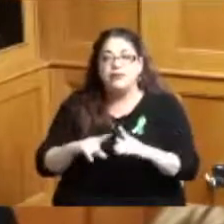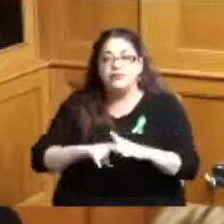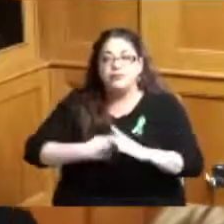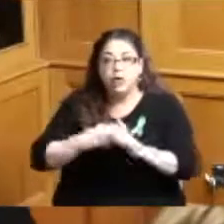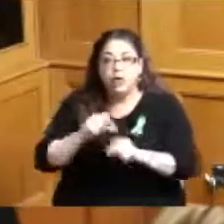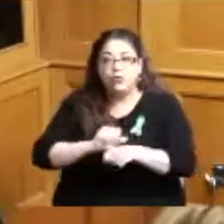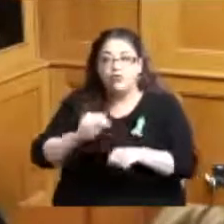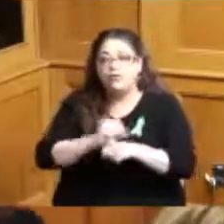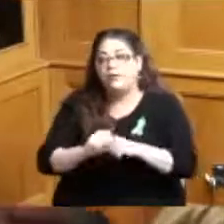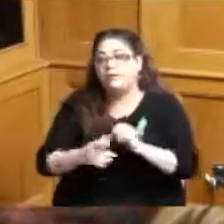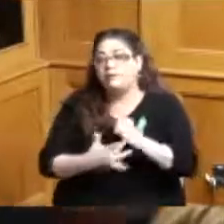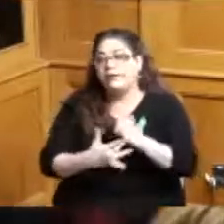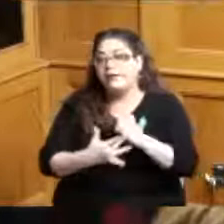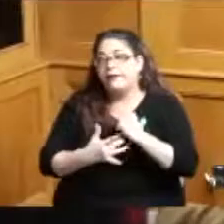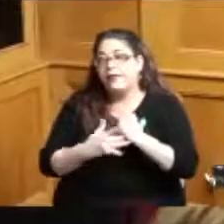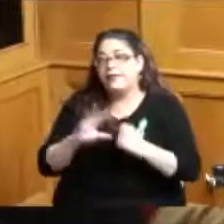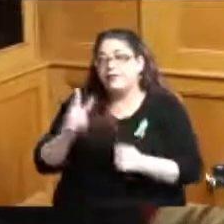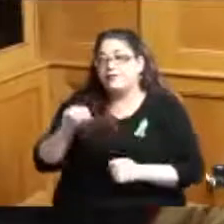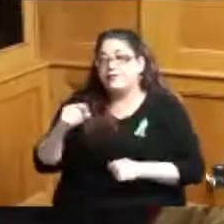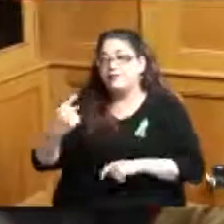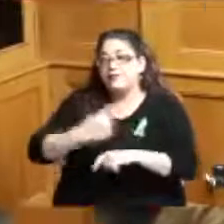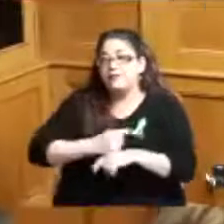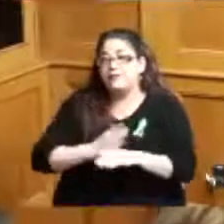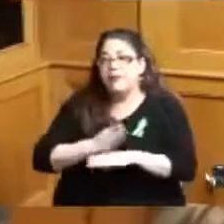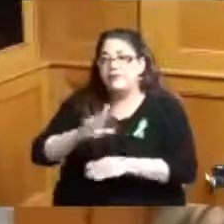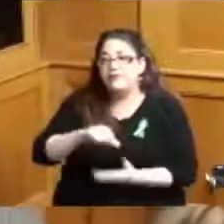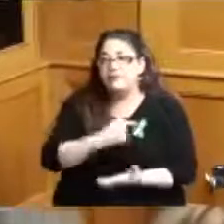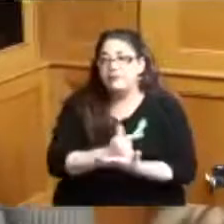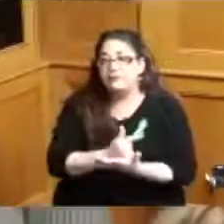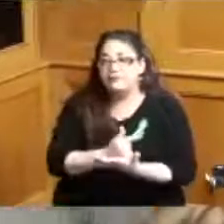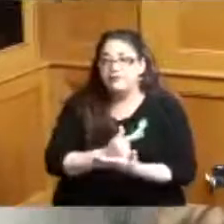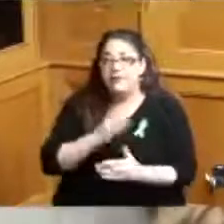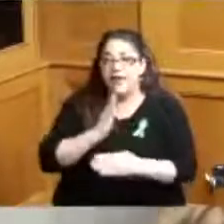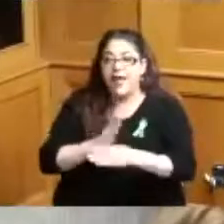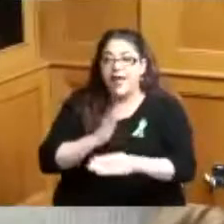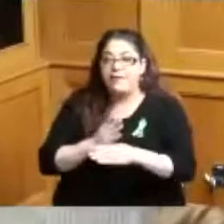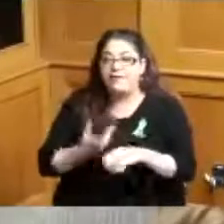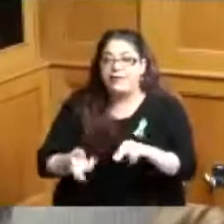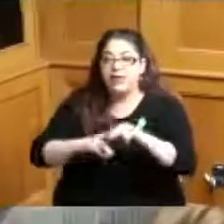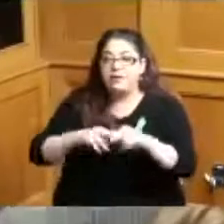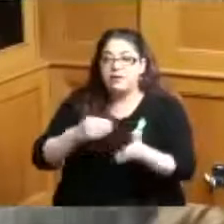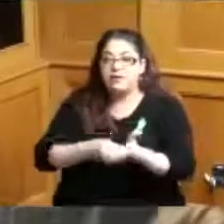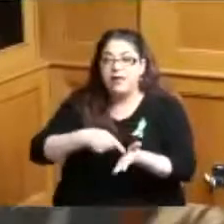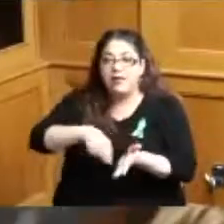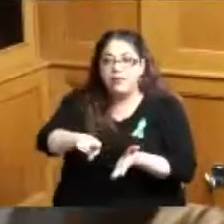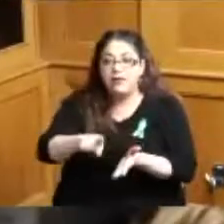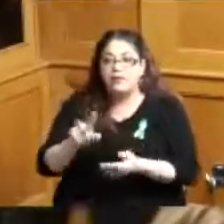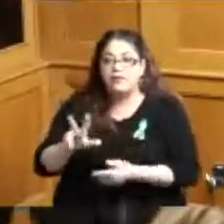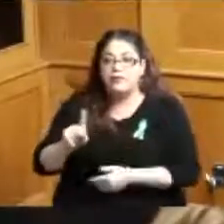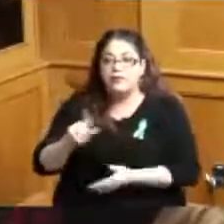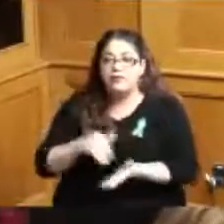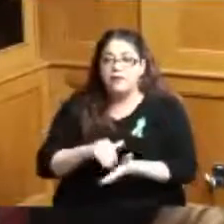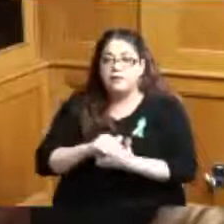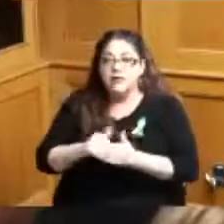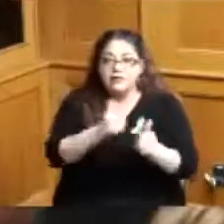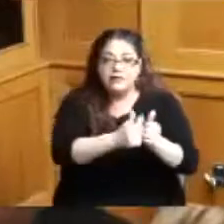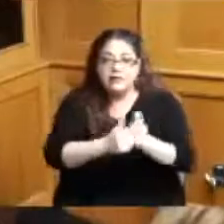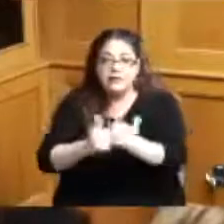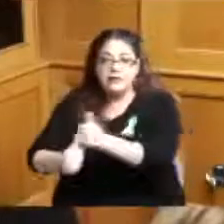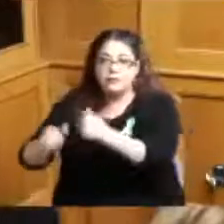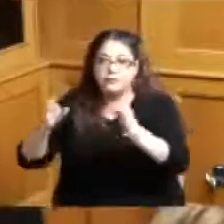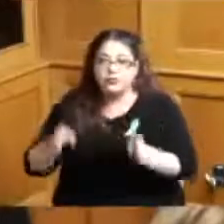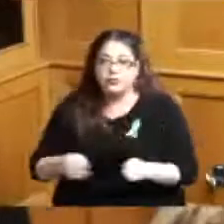in technology 60 days after graduation their average increase in salary is 31,000 per person we